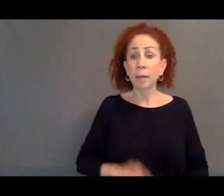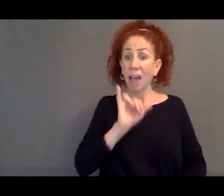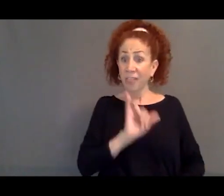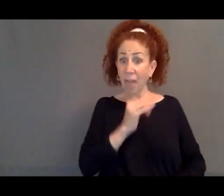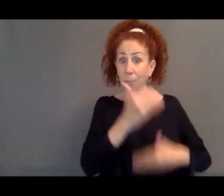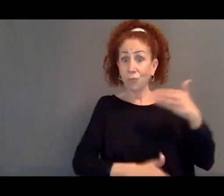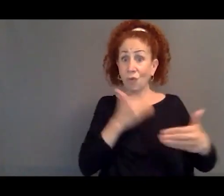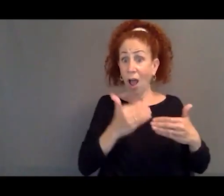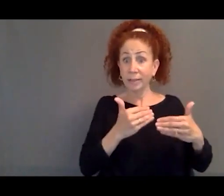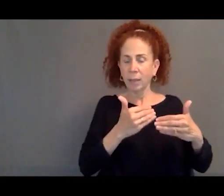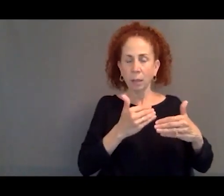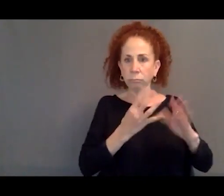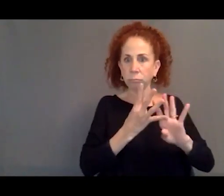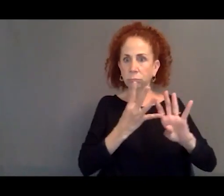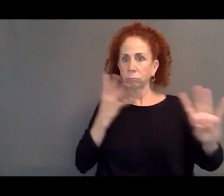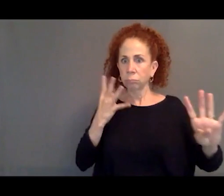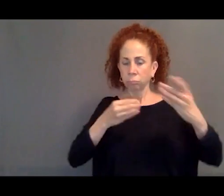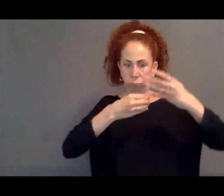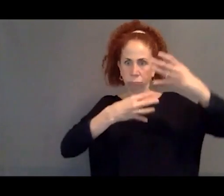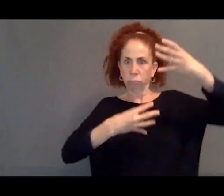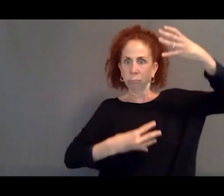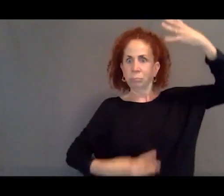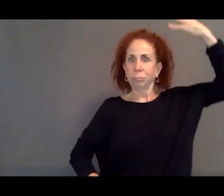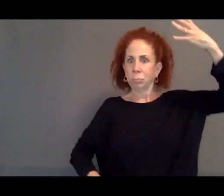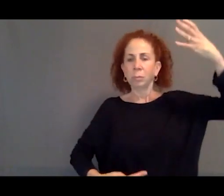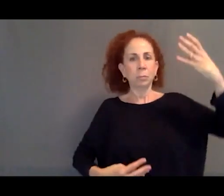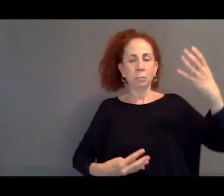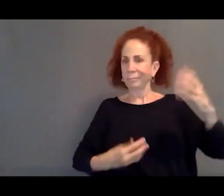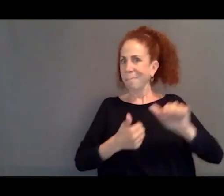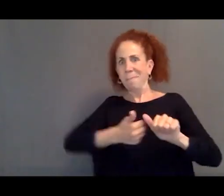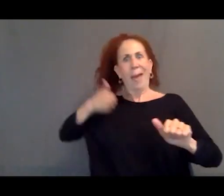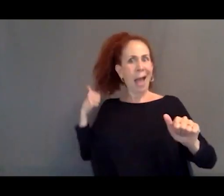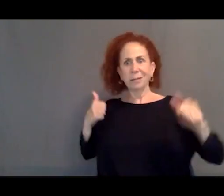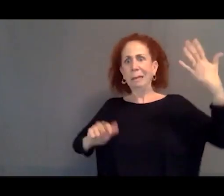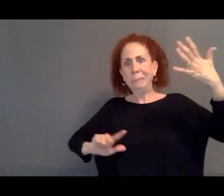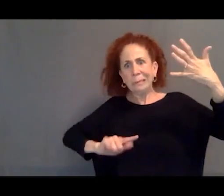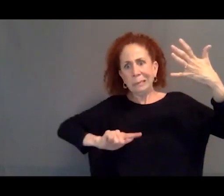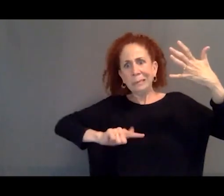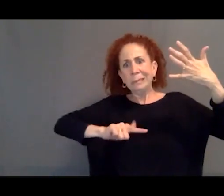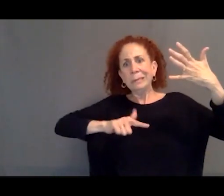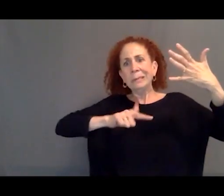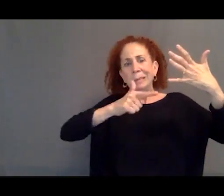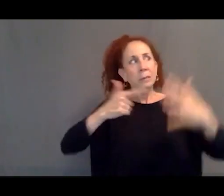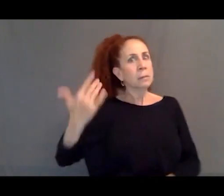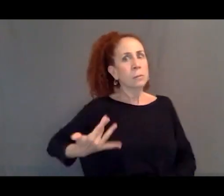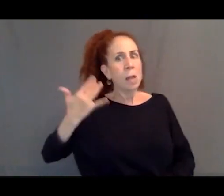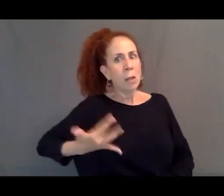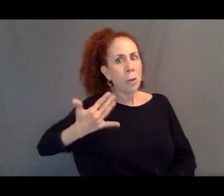There are hundreds of thousands of cases waiting in the queue to be adjudicated for asylum.